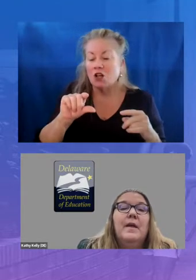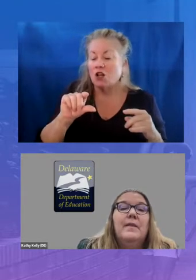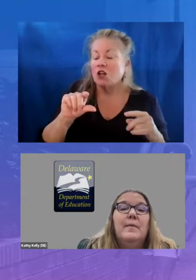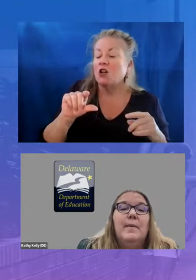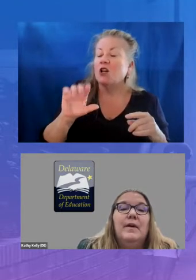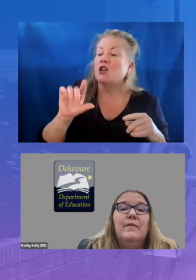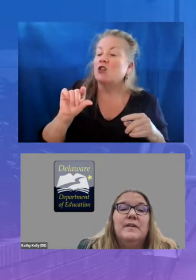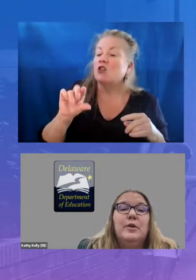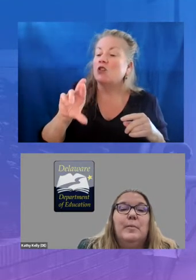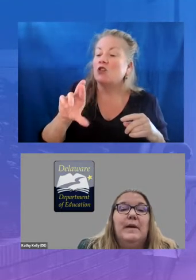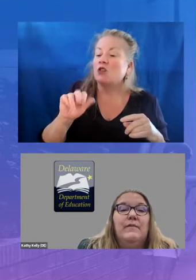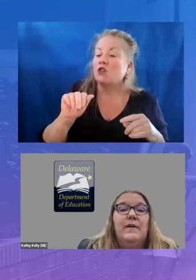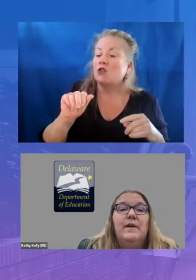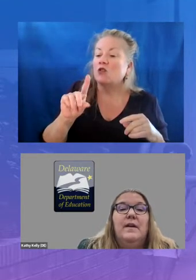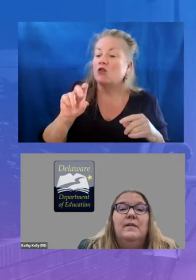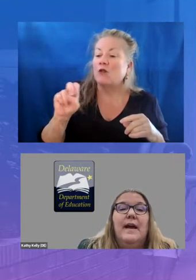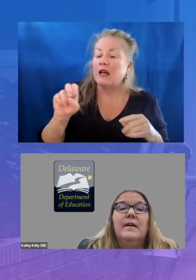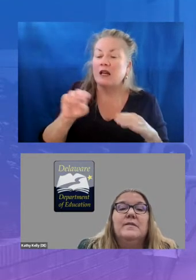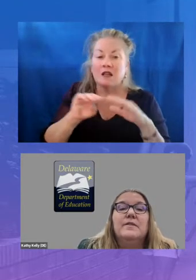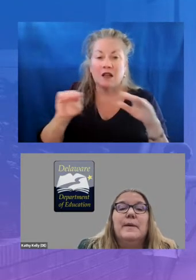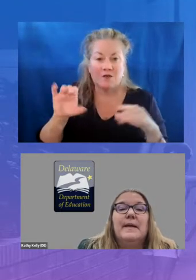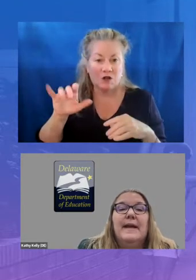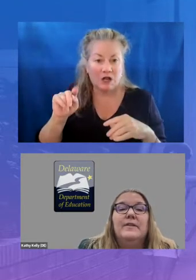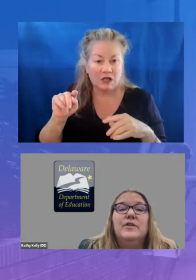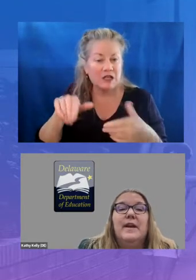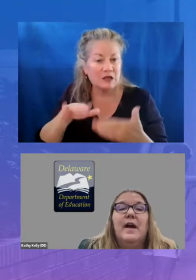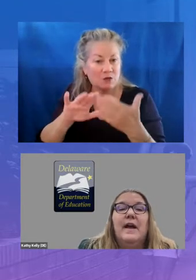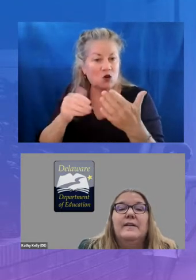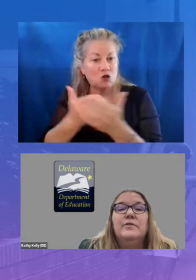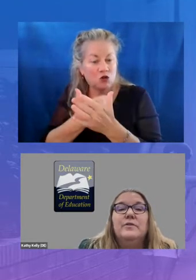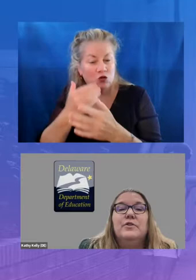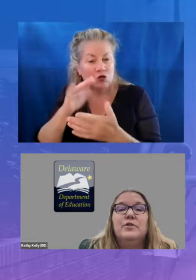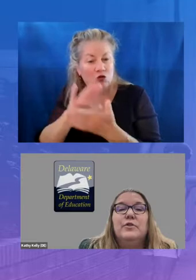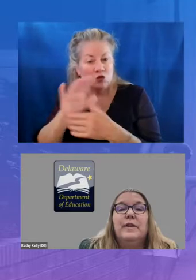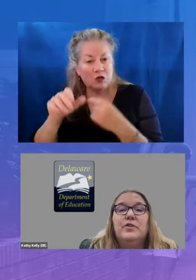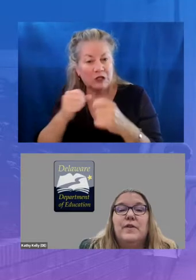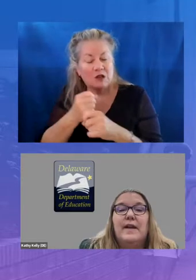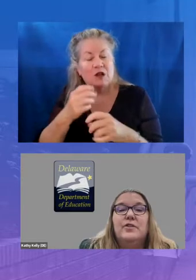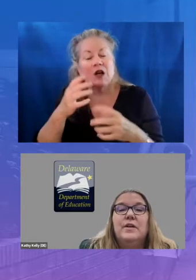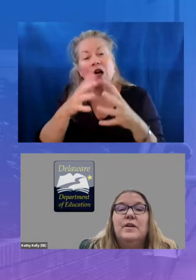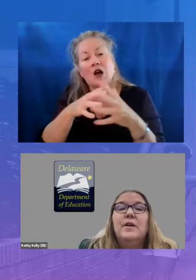the american rescue plan funding allowed us to engage in a high dosage tutoring strategy